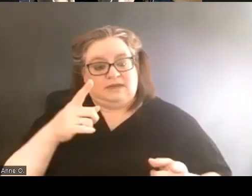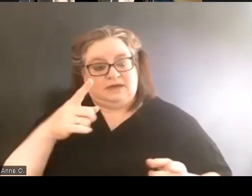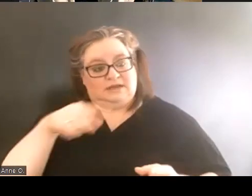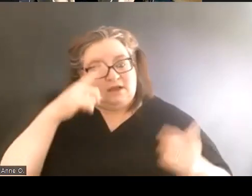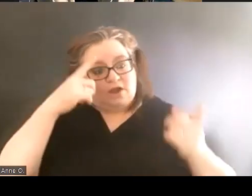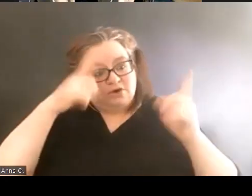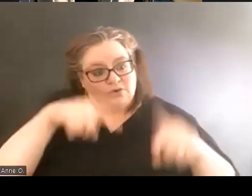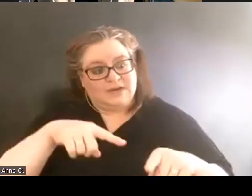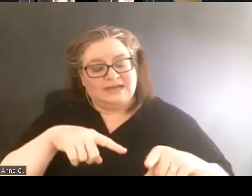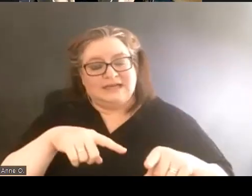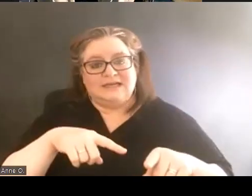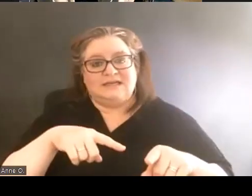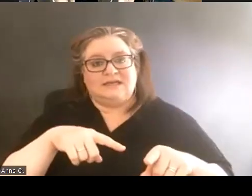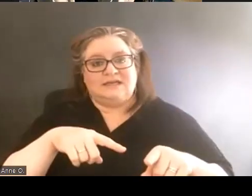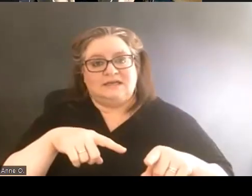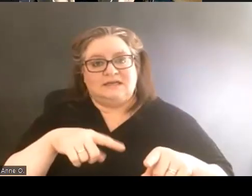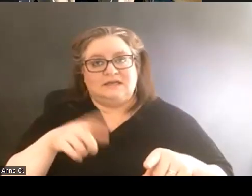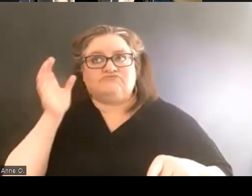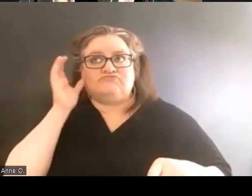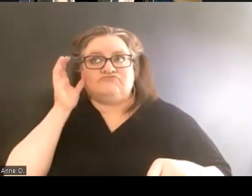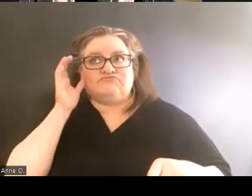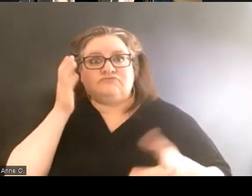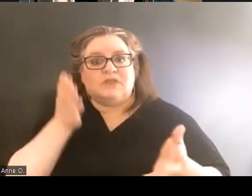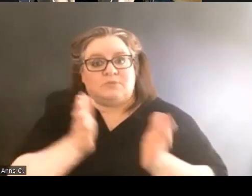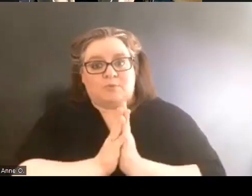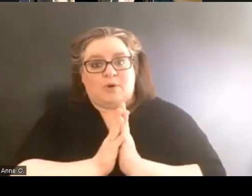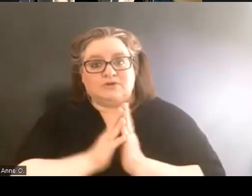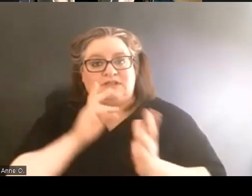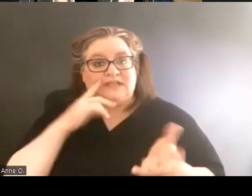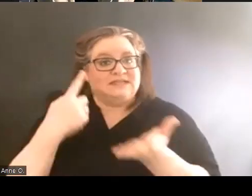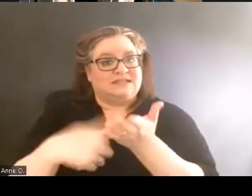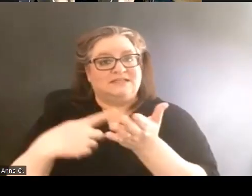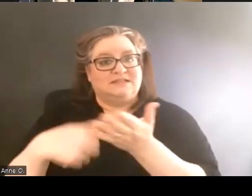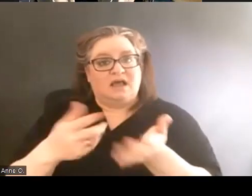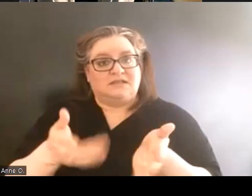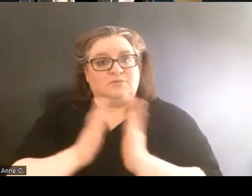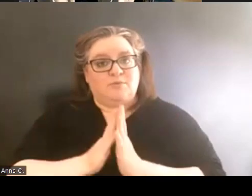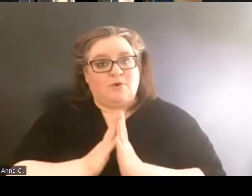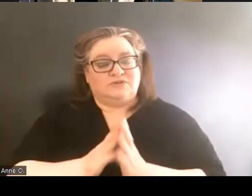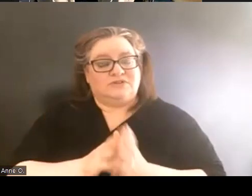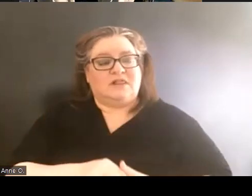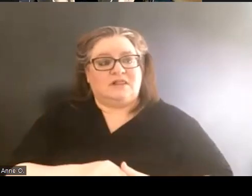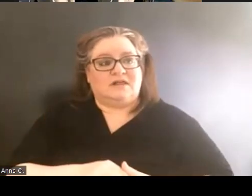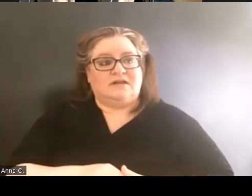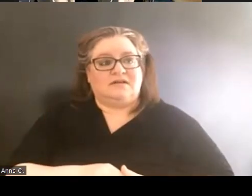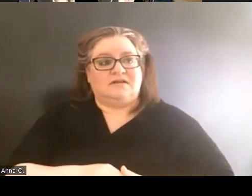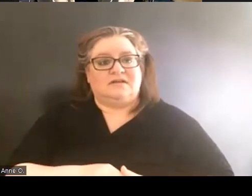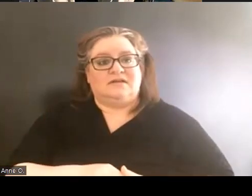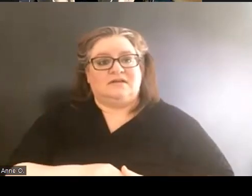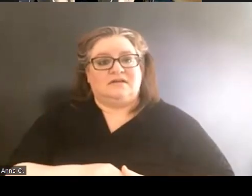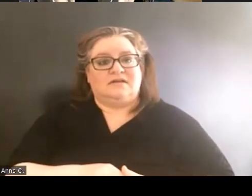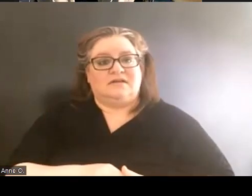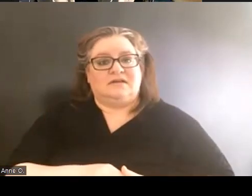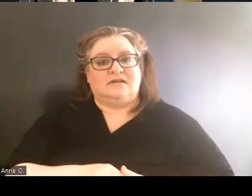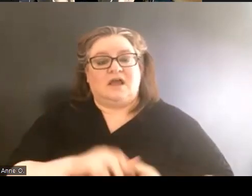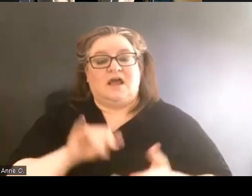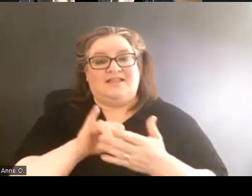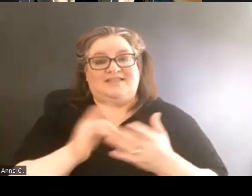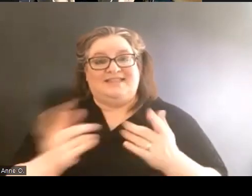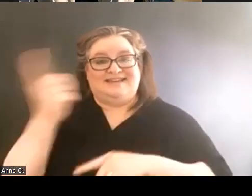about the proposal and discuss the proposal. And on the day that that happened,